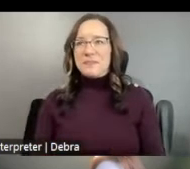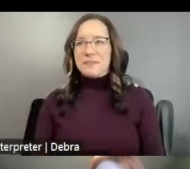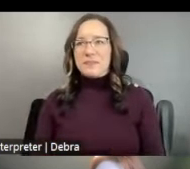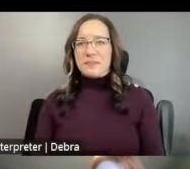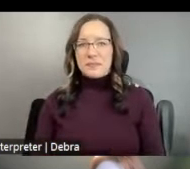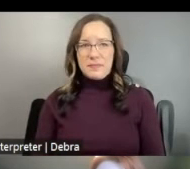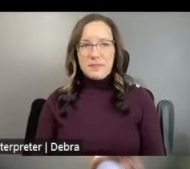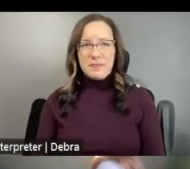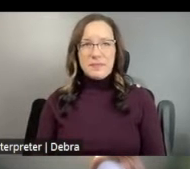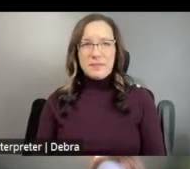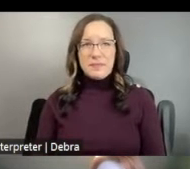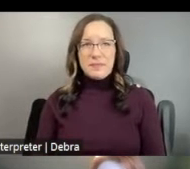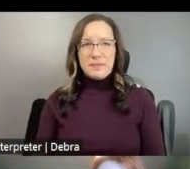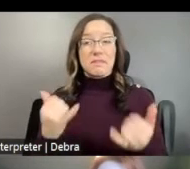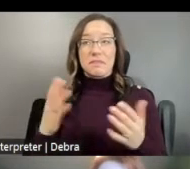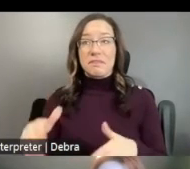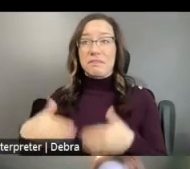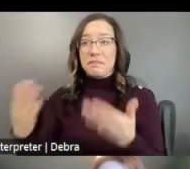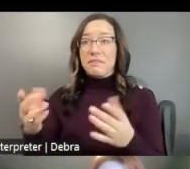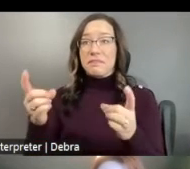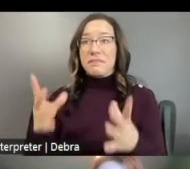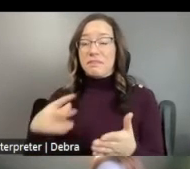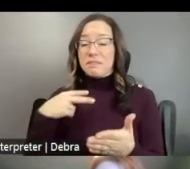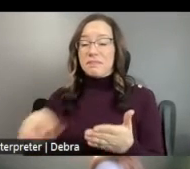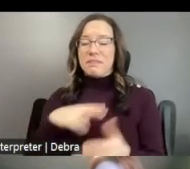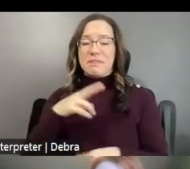WITHOUT FURTHER ADO I BRING YOU THE DIRECTOR OF DANCE AT THE NATIONAL ENDOWMENT FOR THE ARTS,